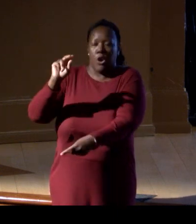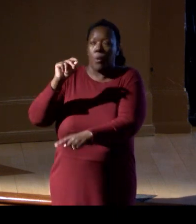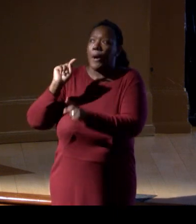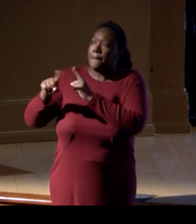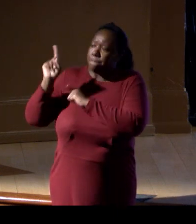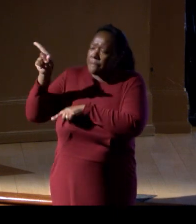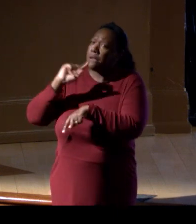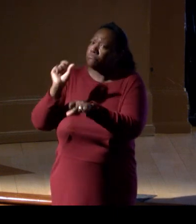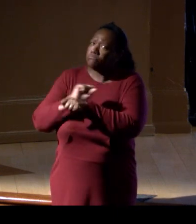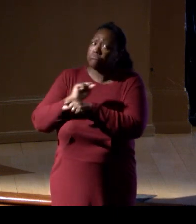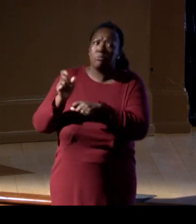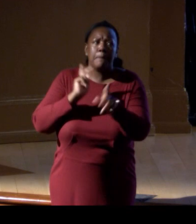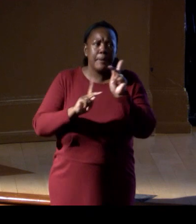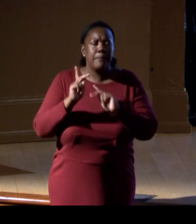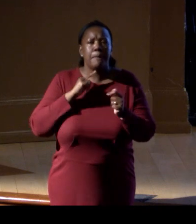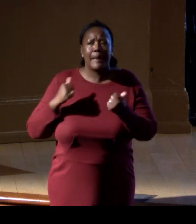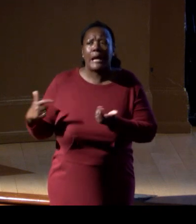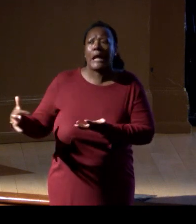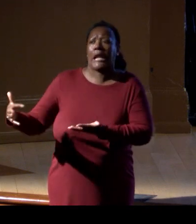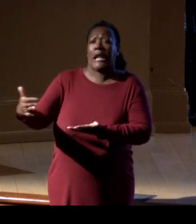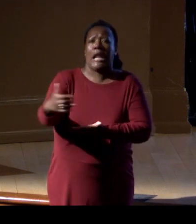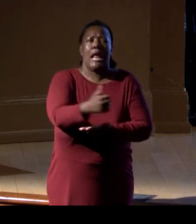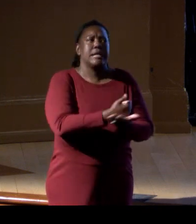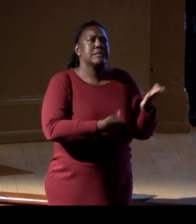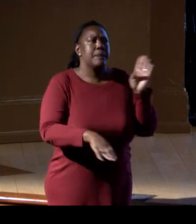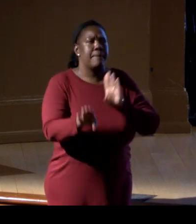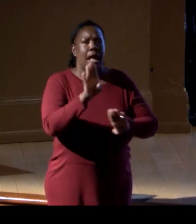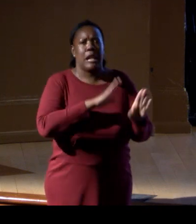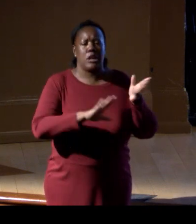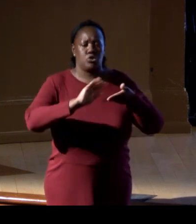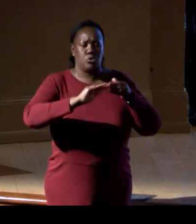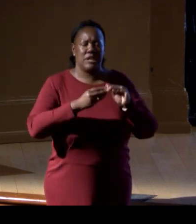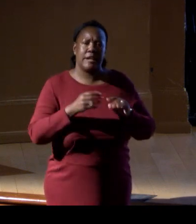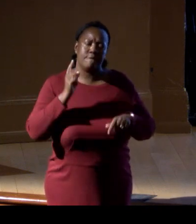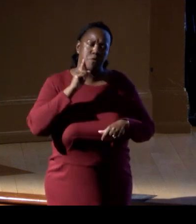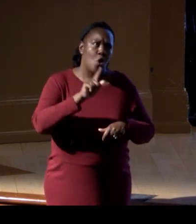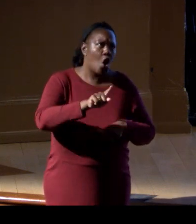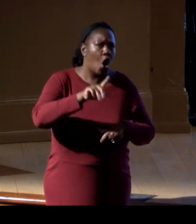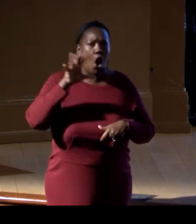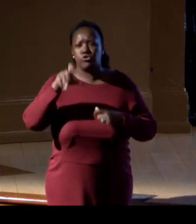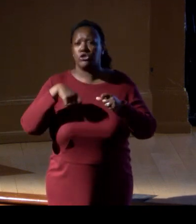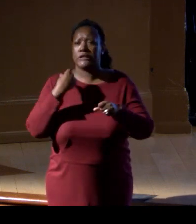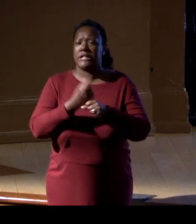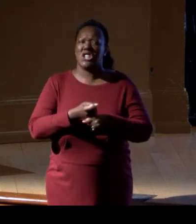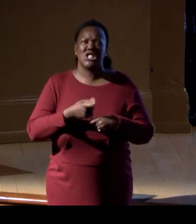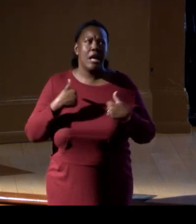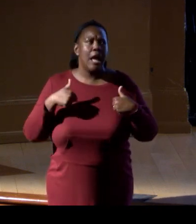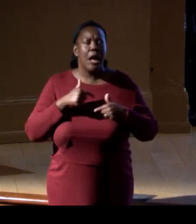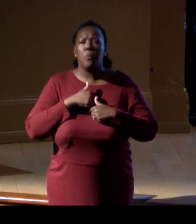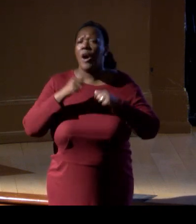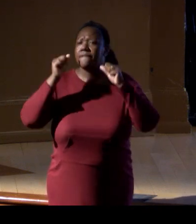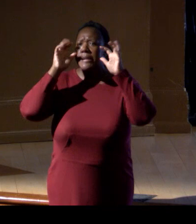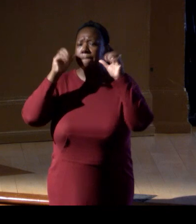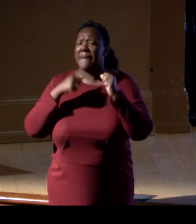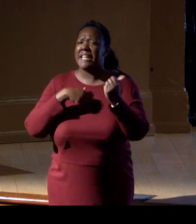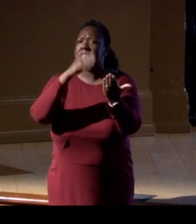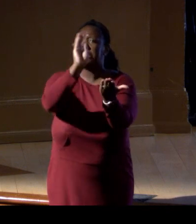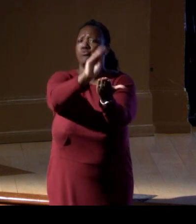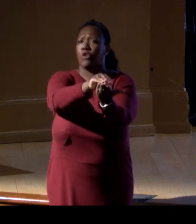biological data for hundreds of years, and there'd be this amazing record of what was where when,